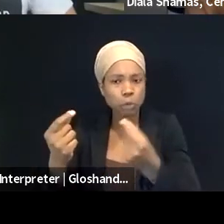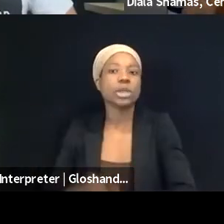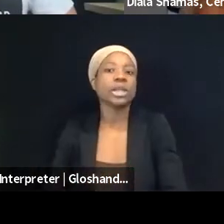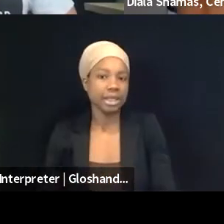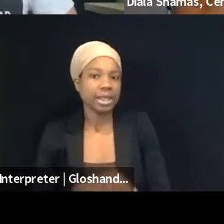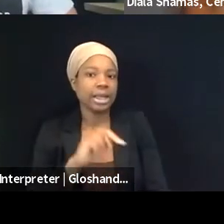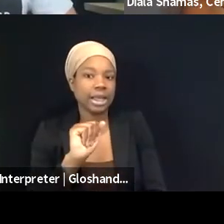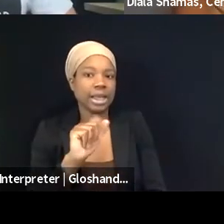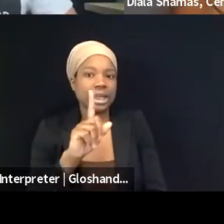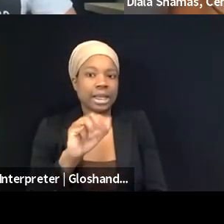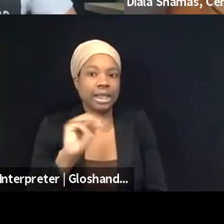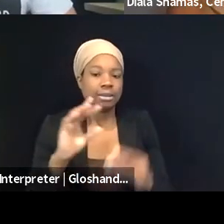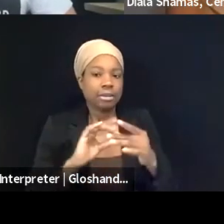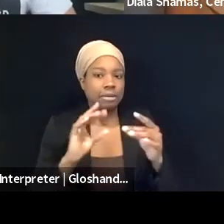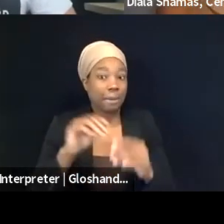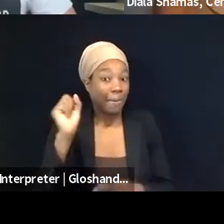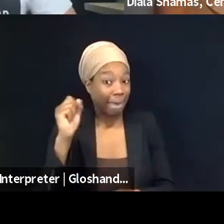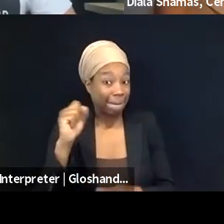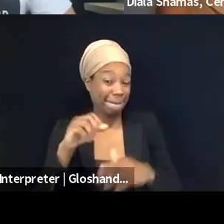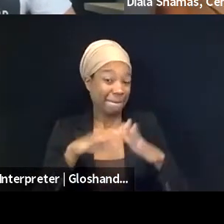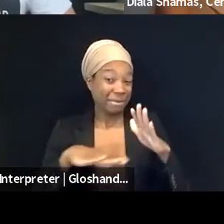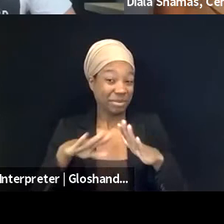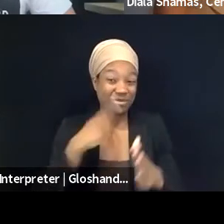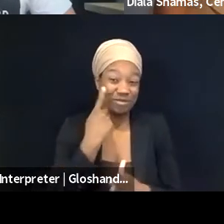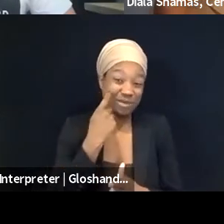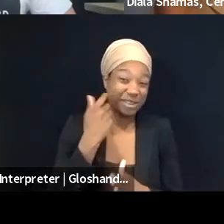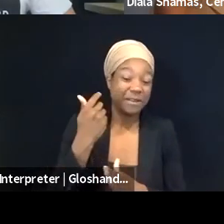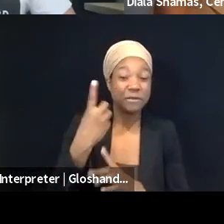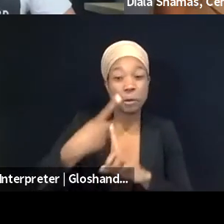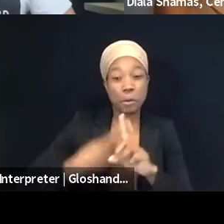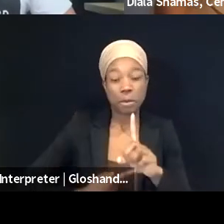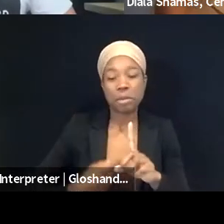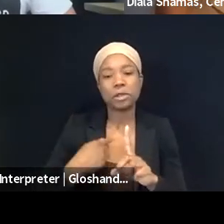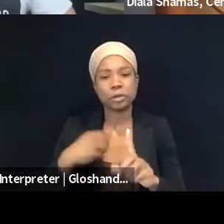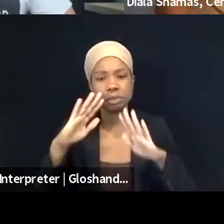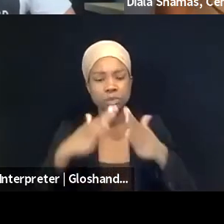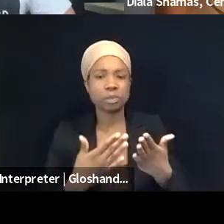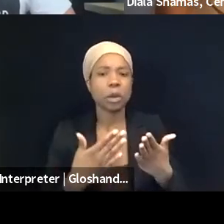these kind of the take downs that I was talking about, and this report basically covers them